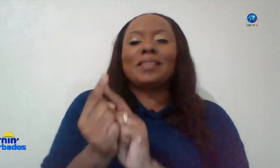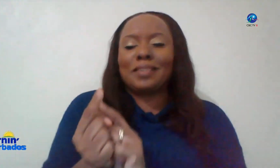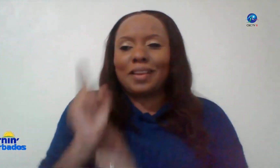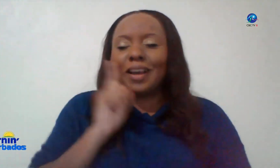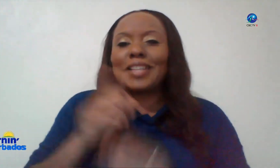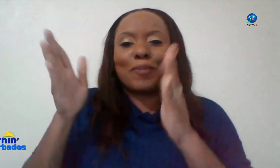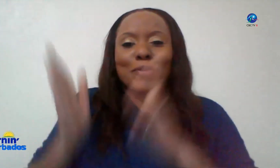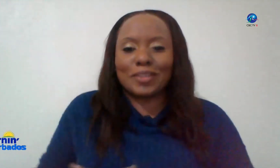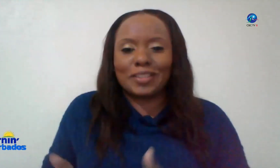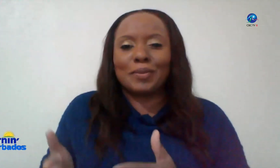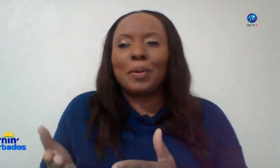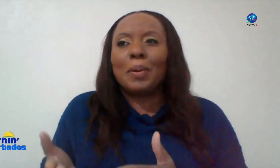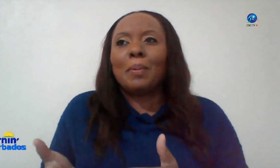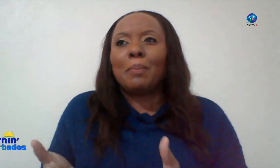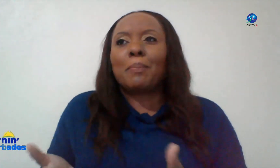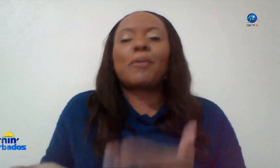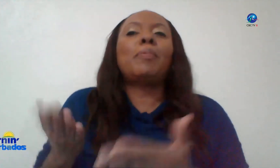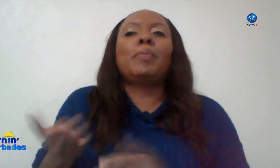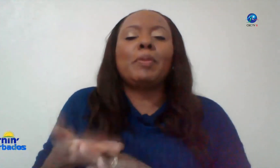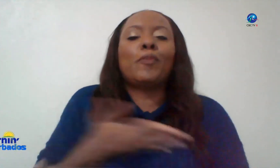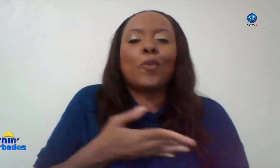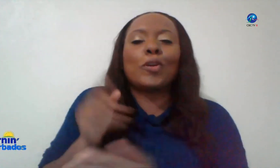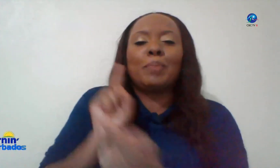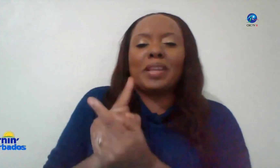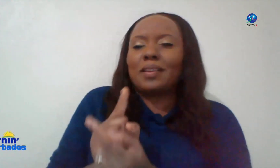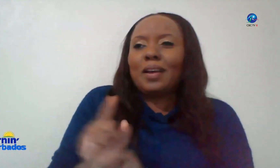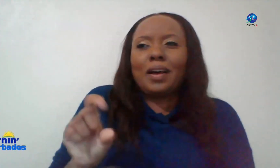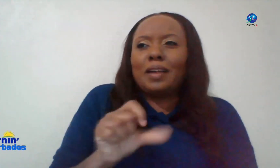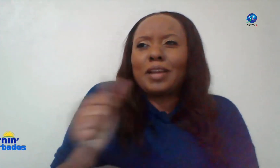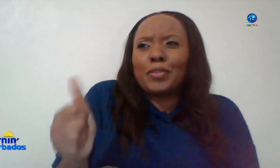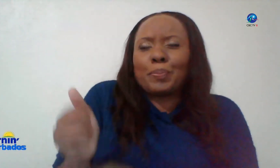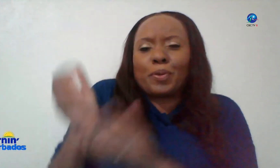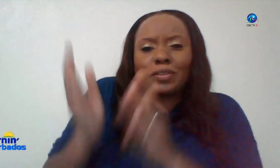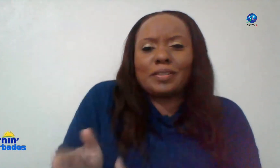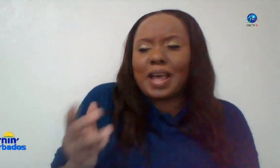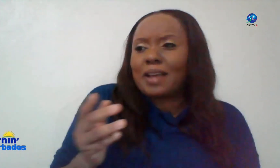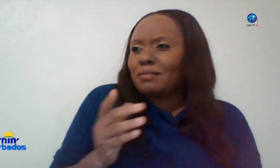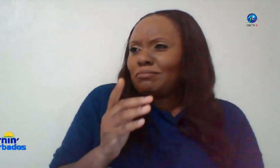gonna meet at that person probably before you meet another person that